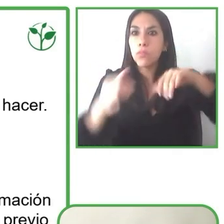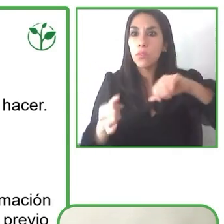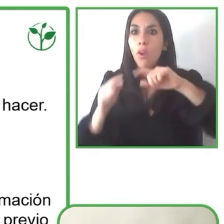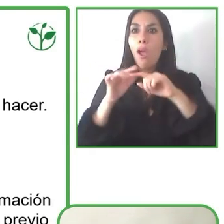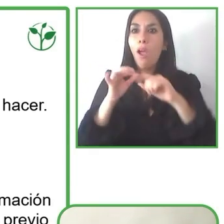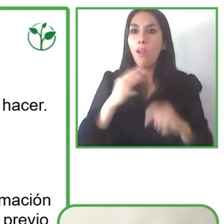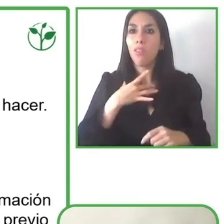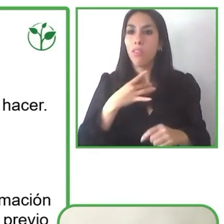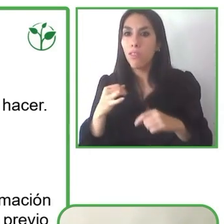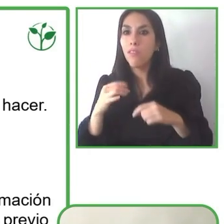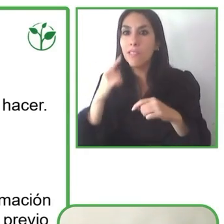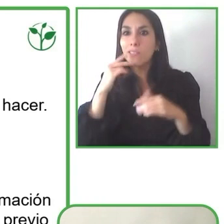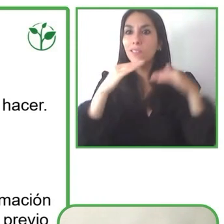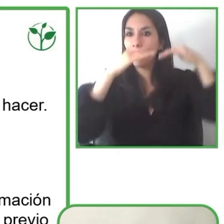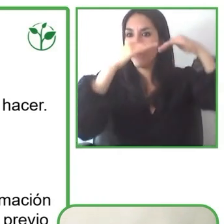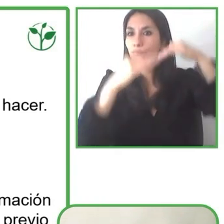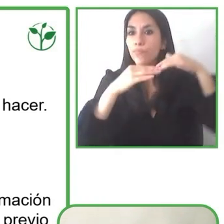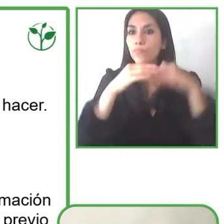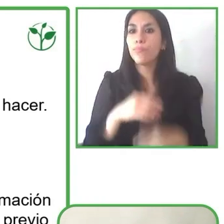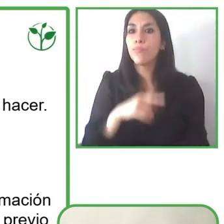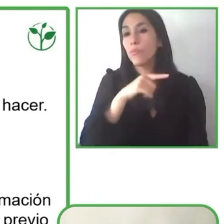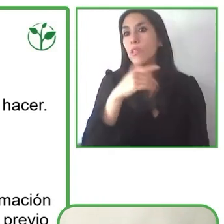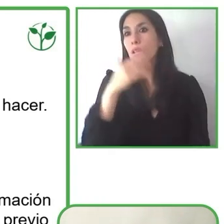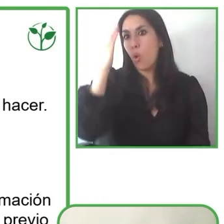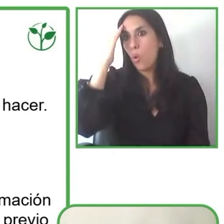in mind that this is a holiday event.